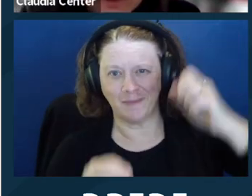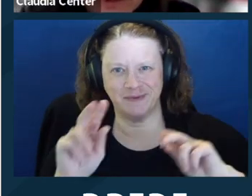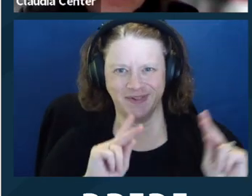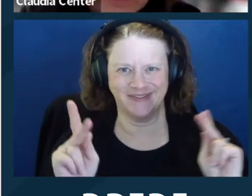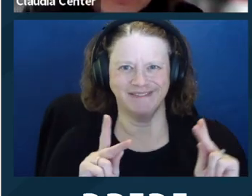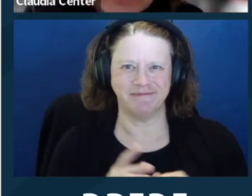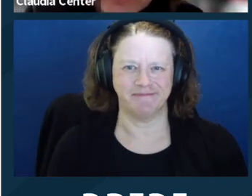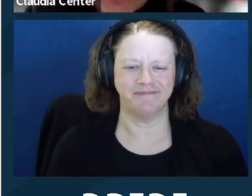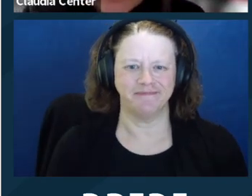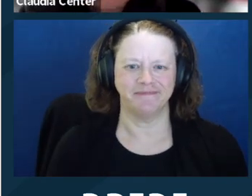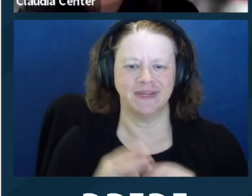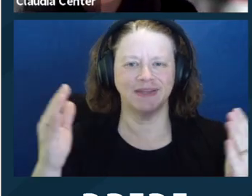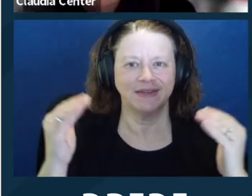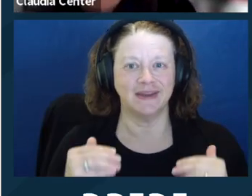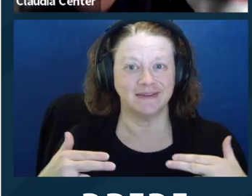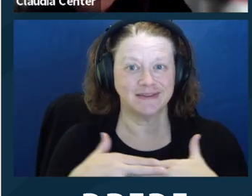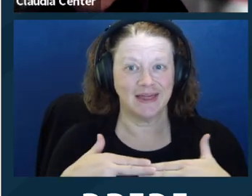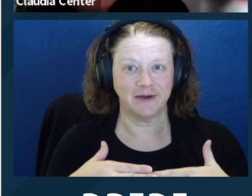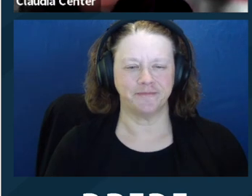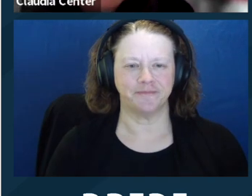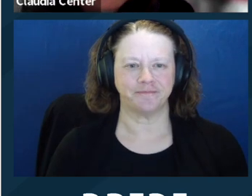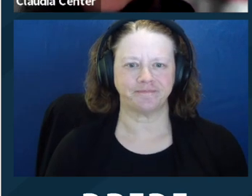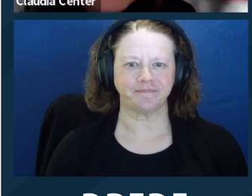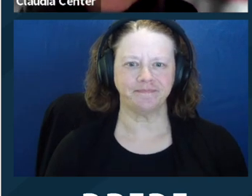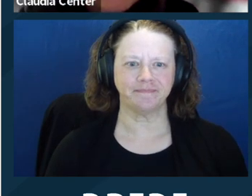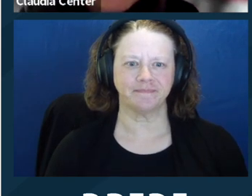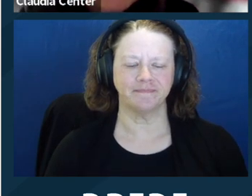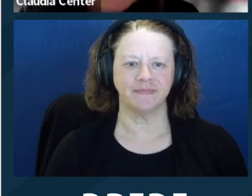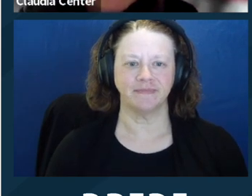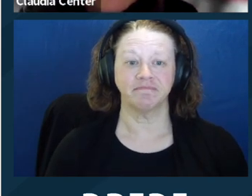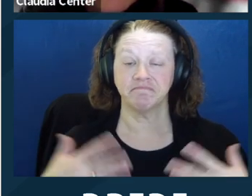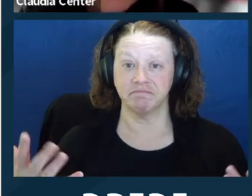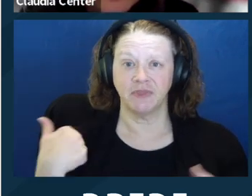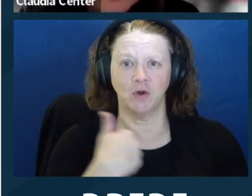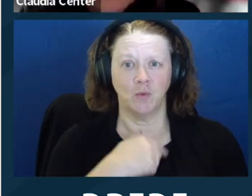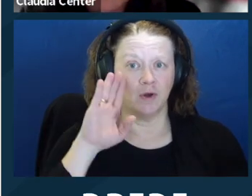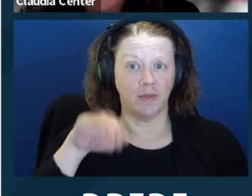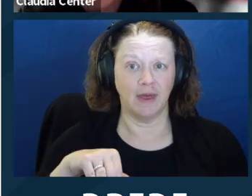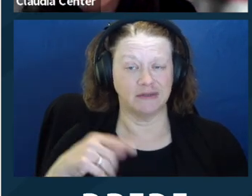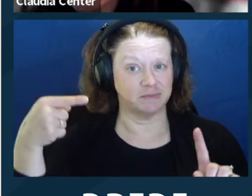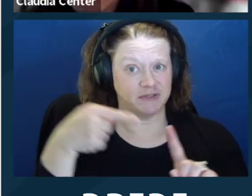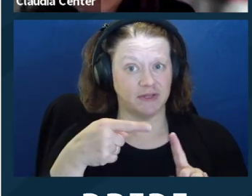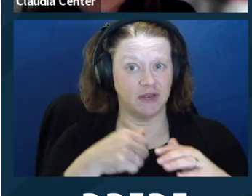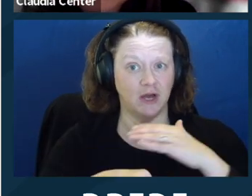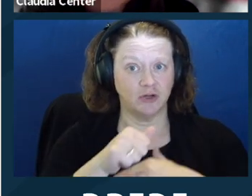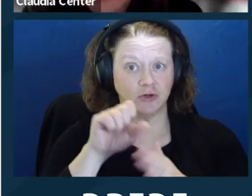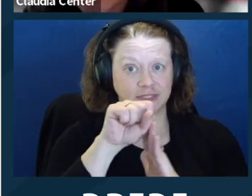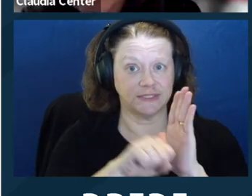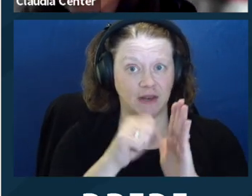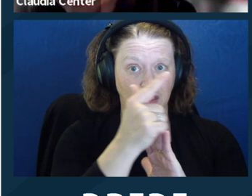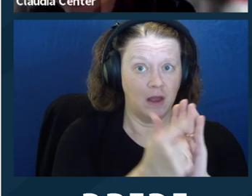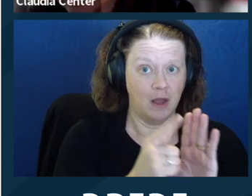clients may be. Next slide. So we know, particularly under, you know,